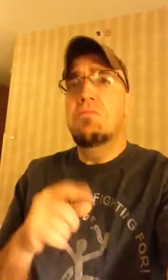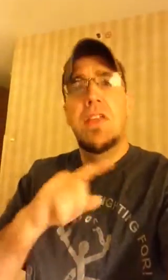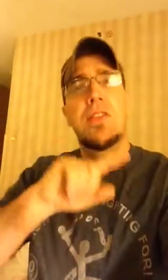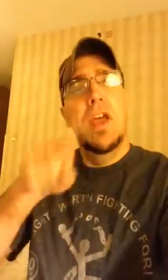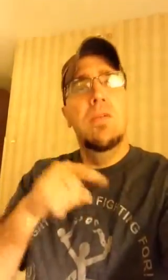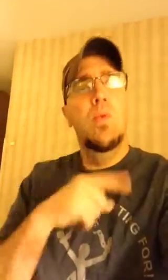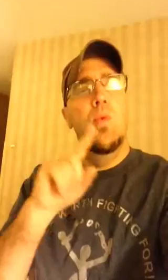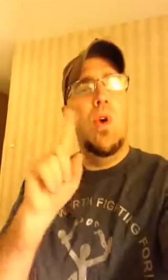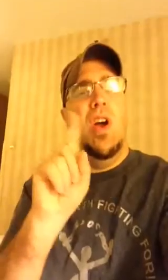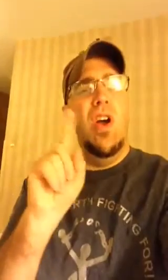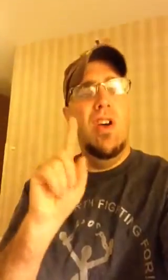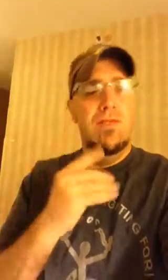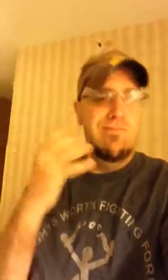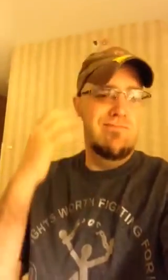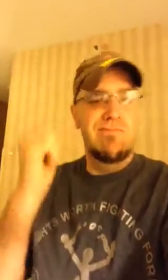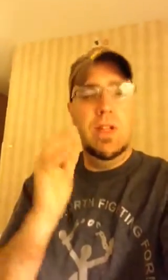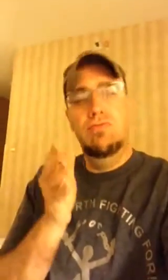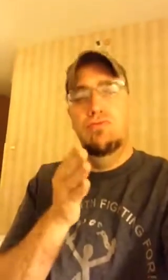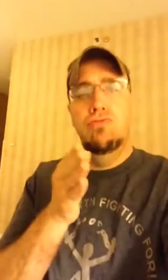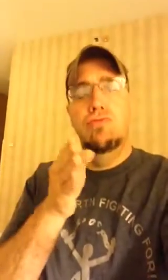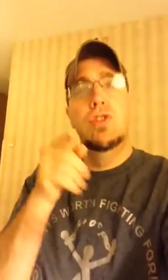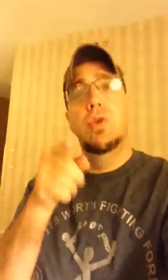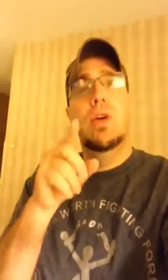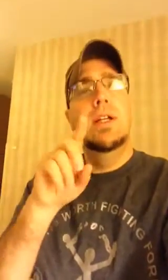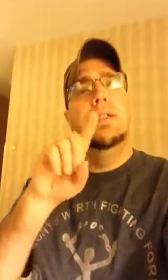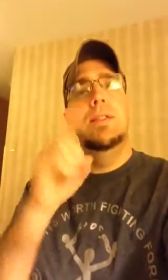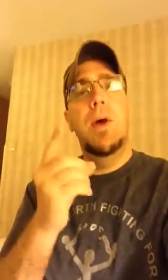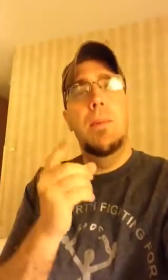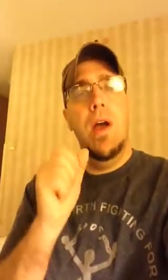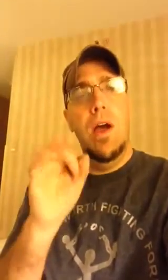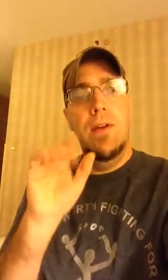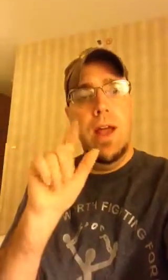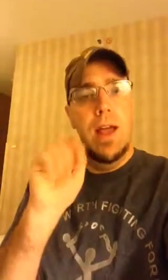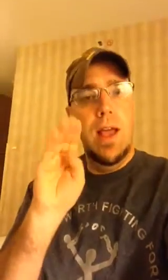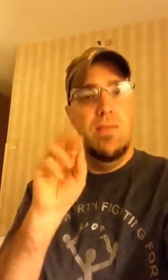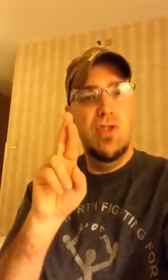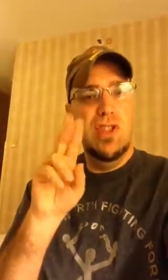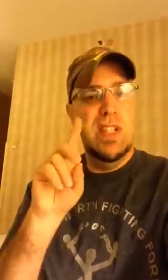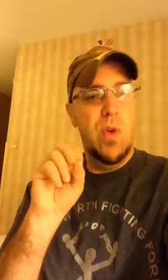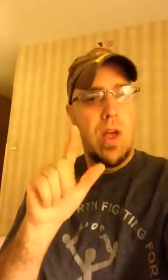Then, at 1 pm. We lined up to go to Department of Labor (DOL).